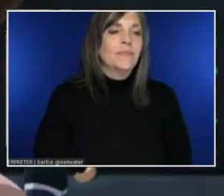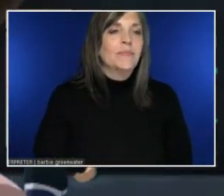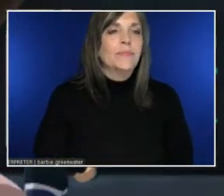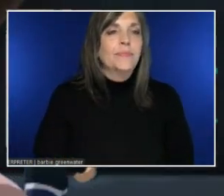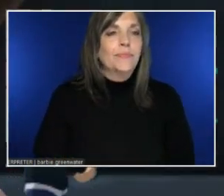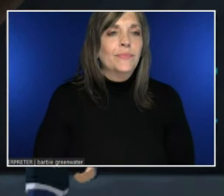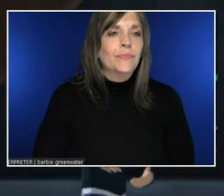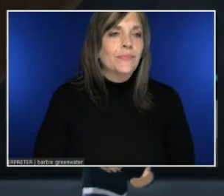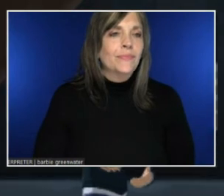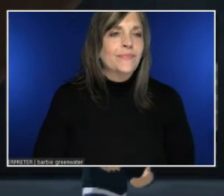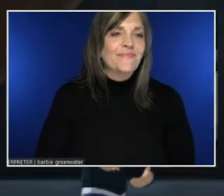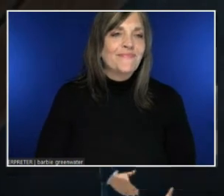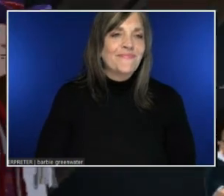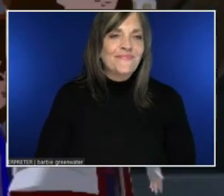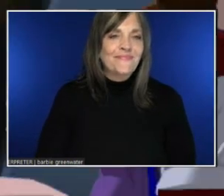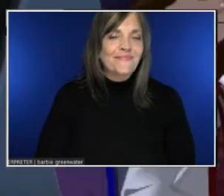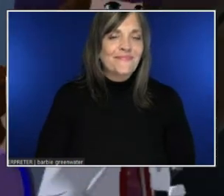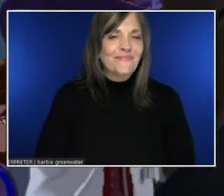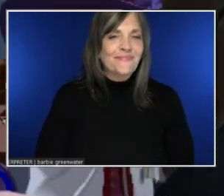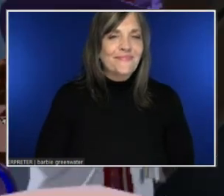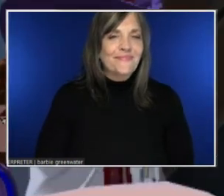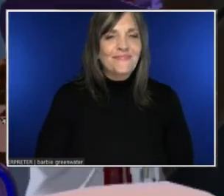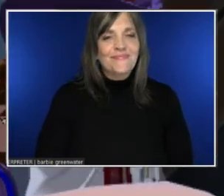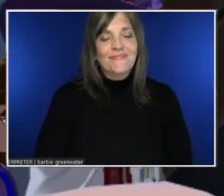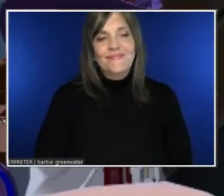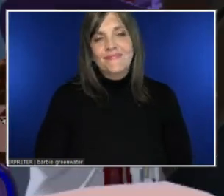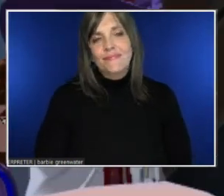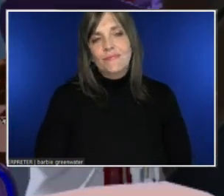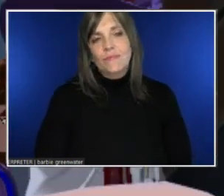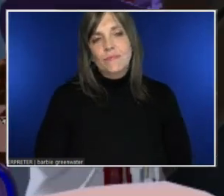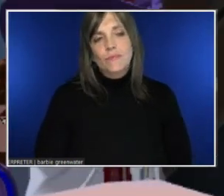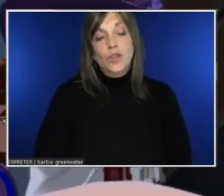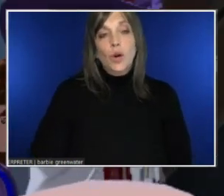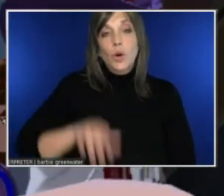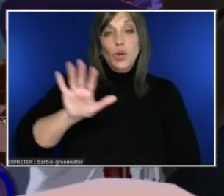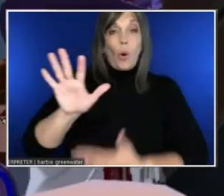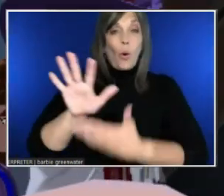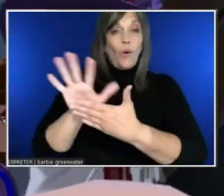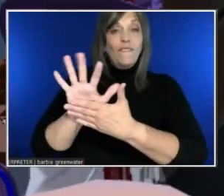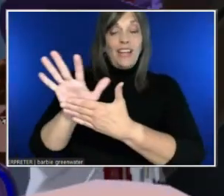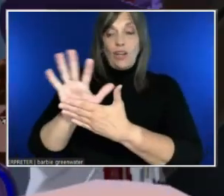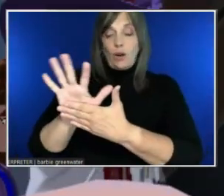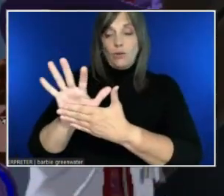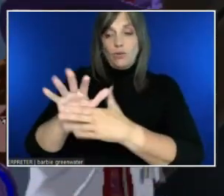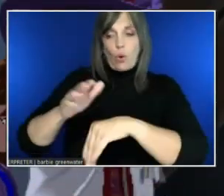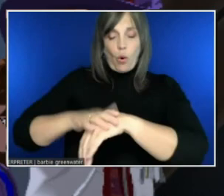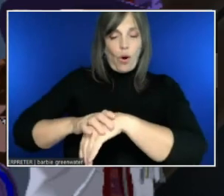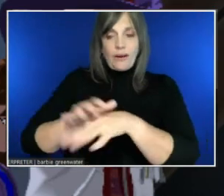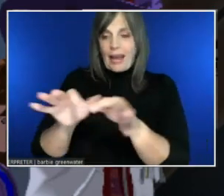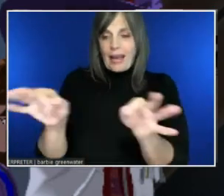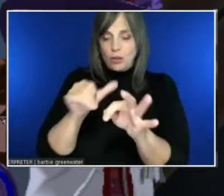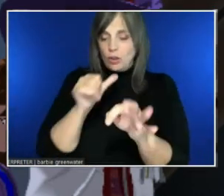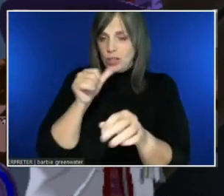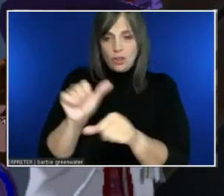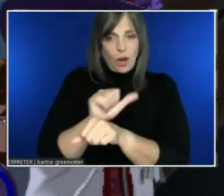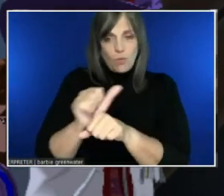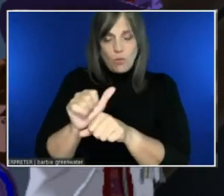The videos were not being captioned in AltSpace. So it wasn't working. And...